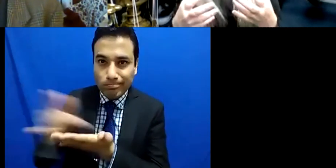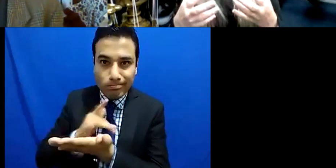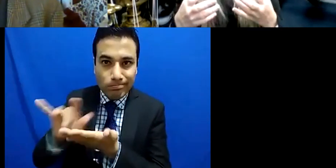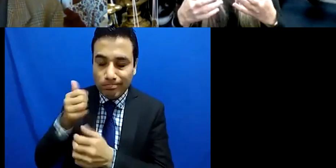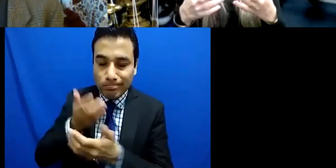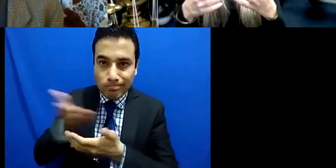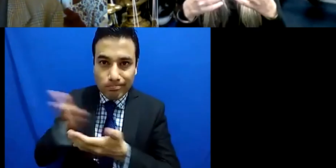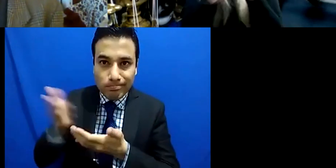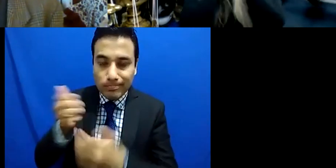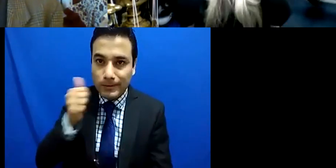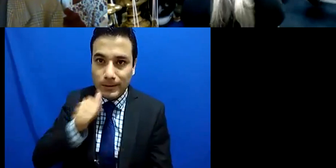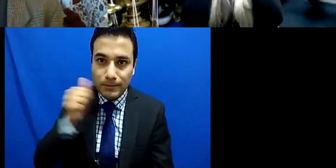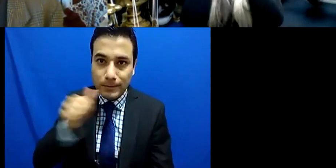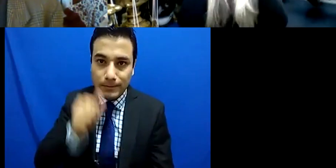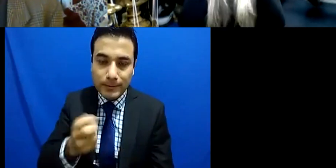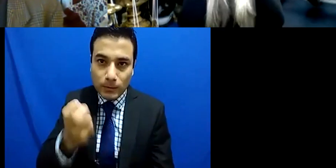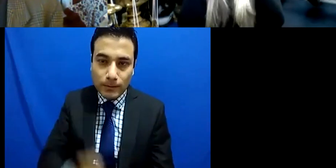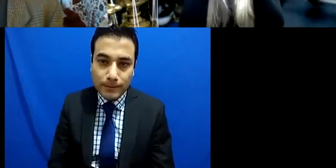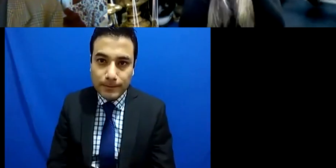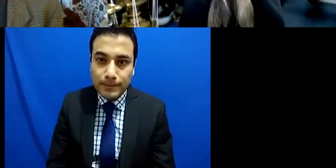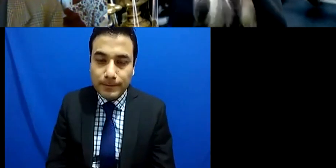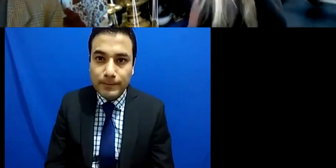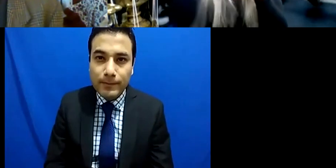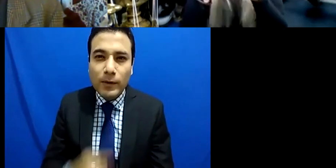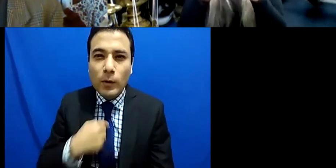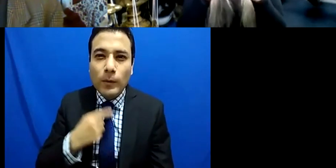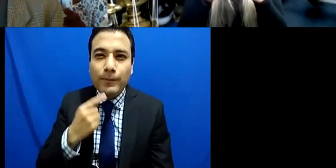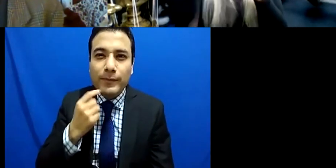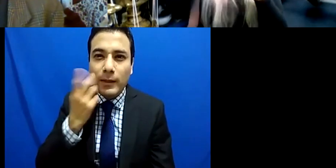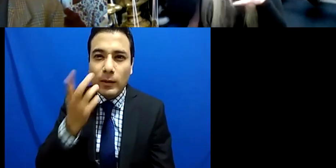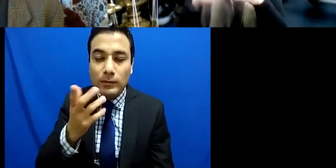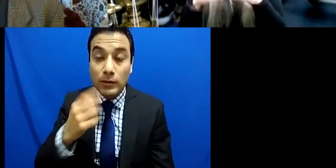we don't want to be in the comfort of our own four walls and hope that person will feel comfortable